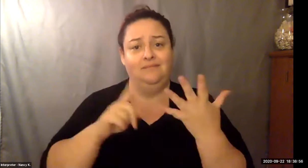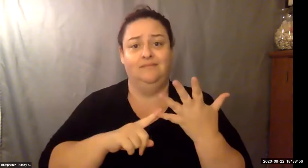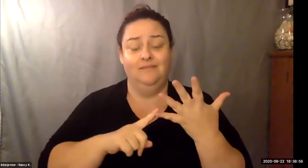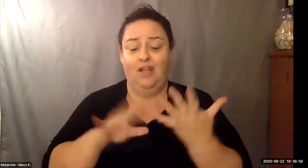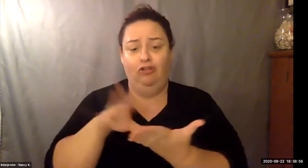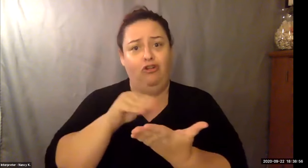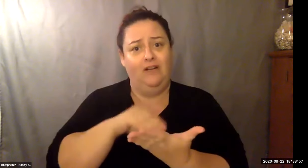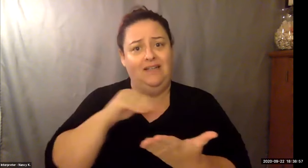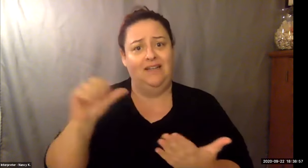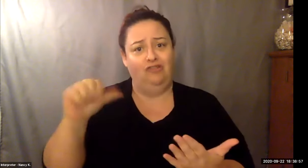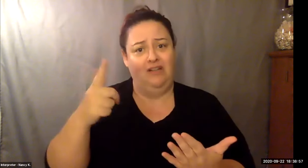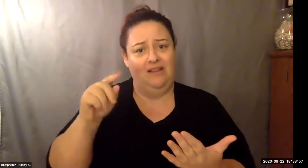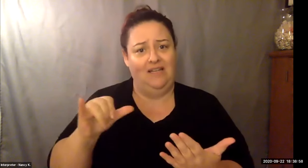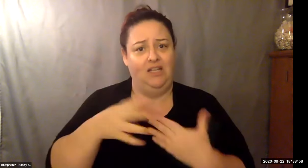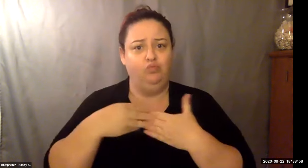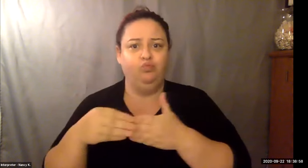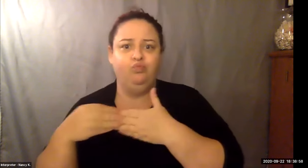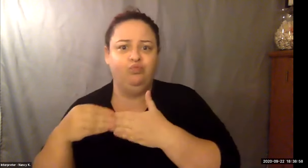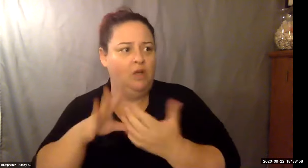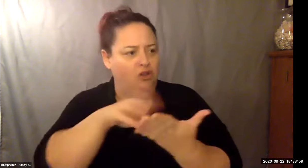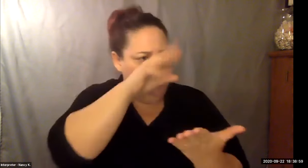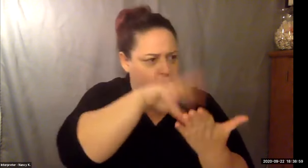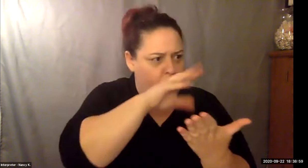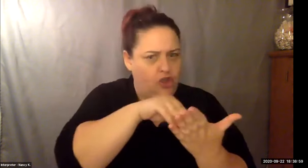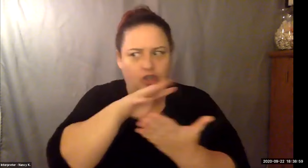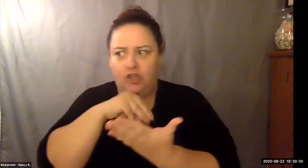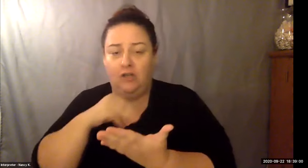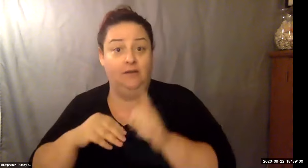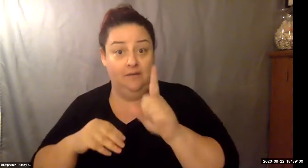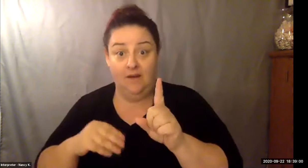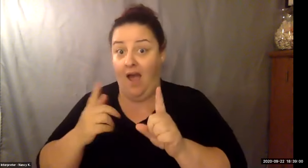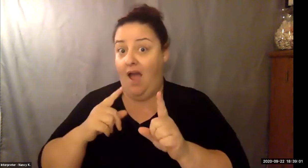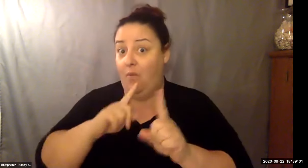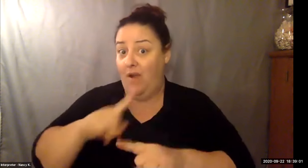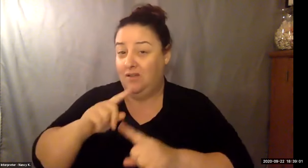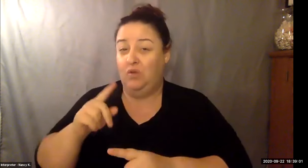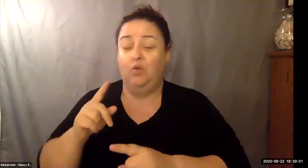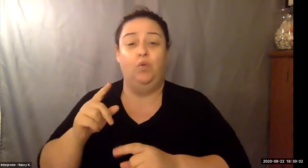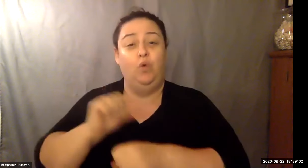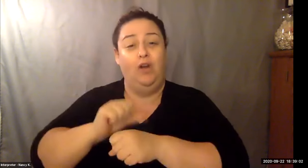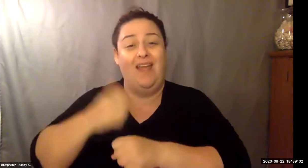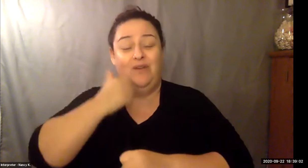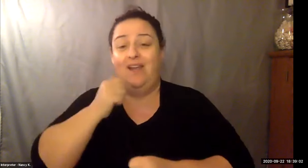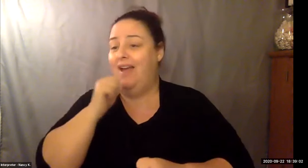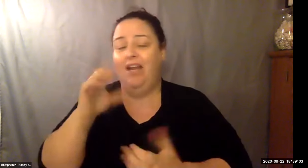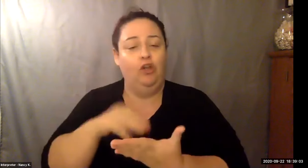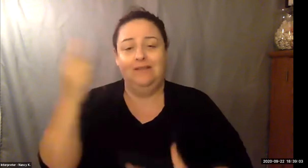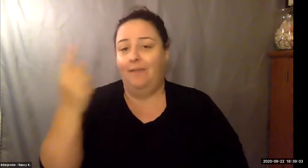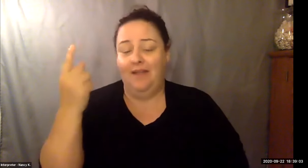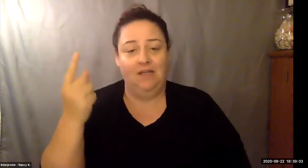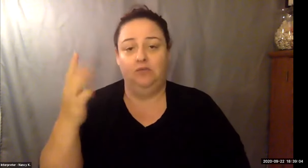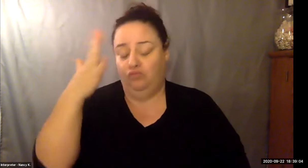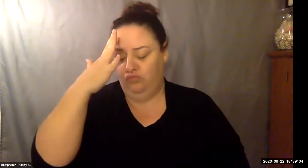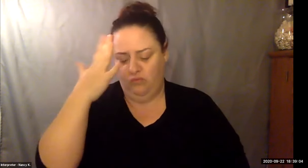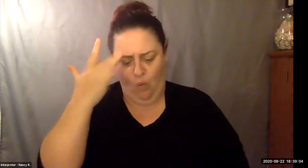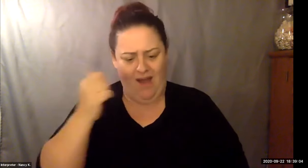Keith Wolling: I mentor three college students from the University of Central Florida. The Rosen hospitality school because part of the scholars program is we have a young scholars program.